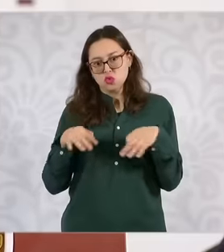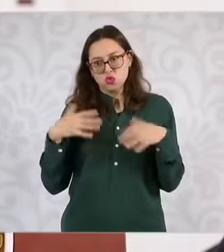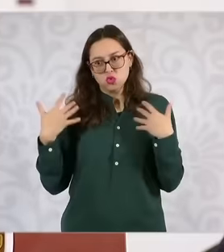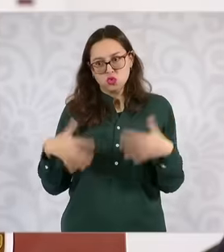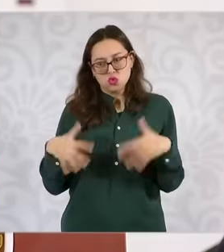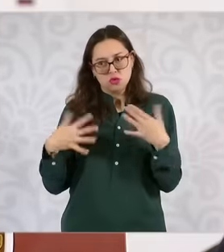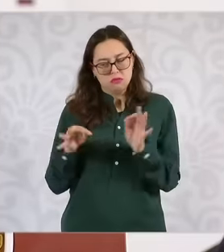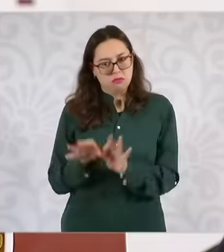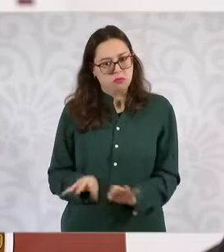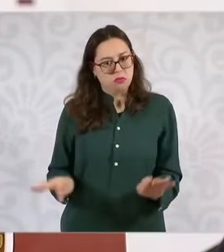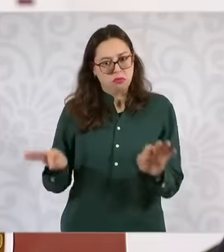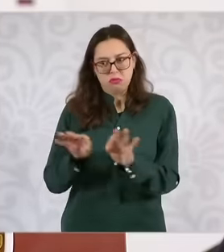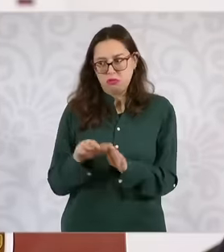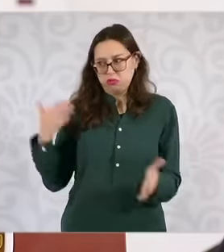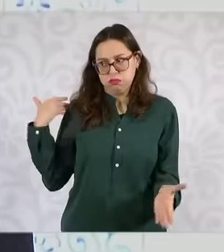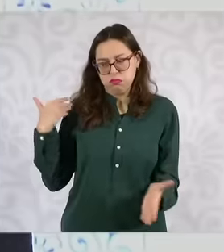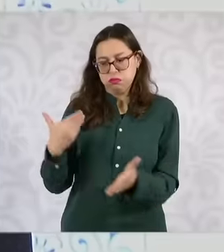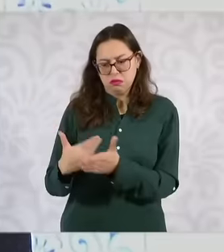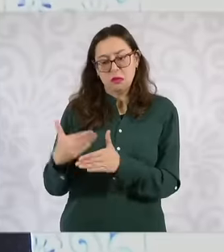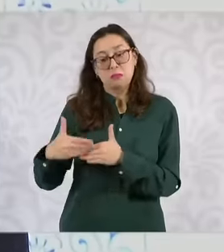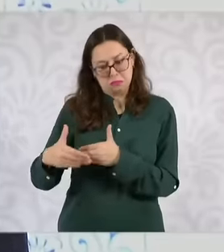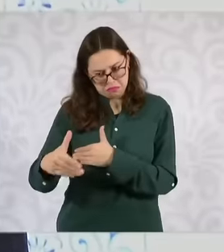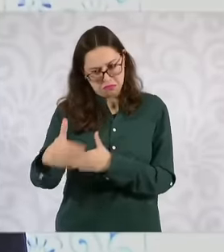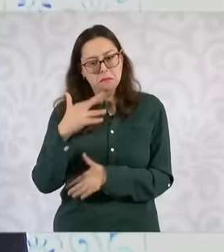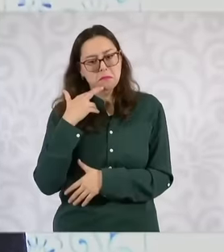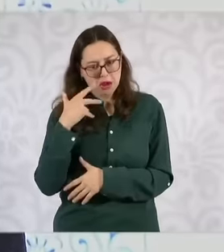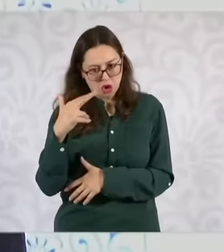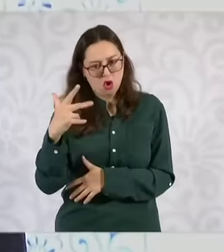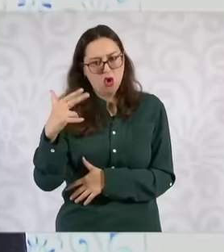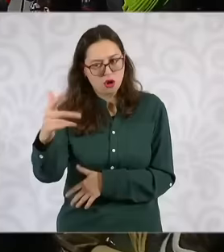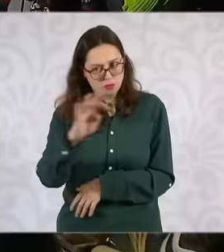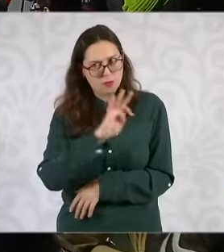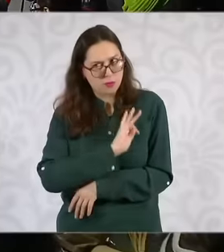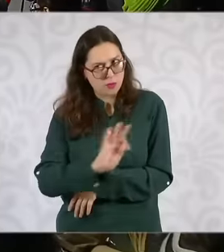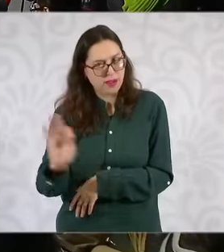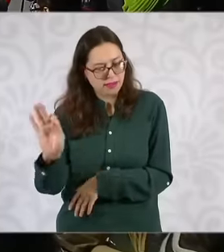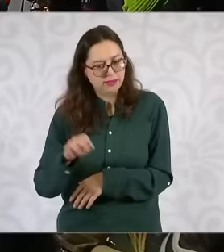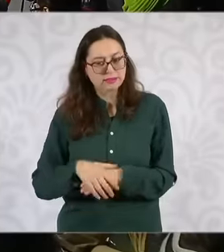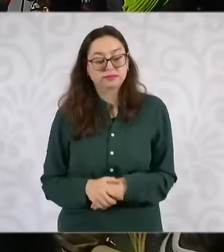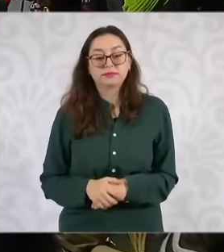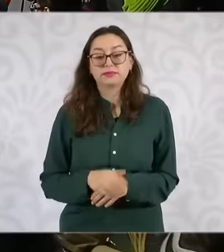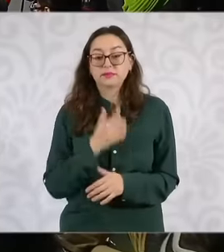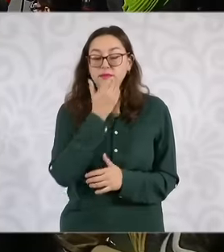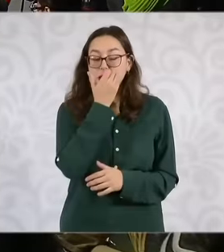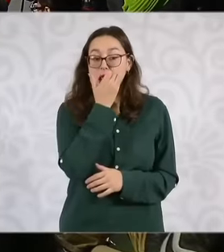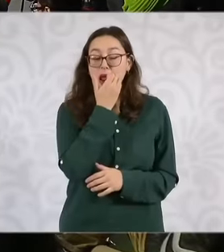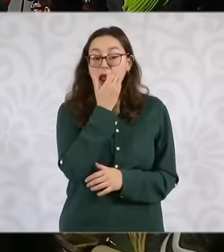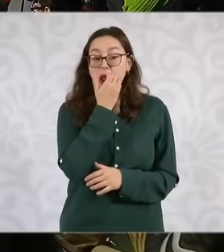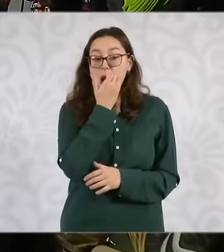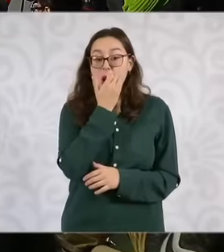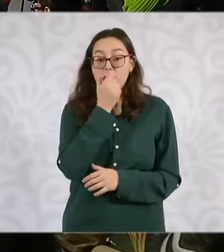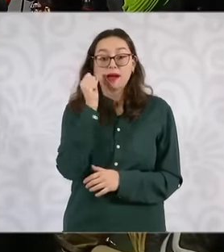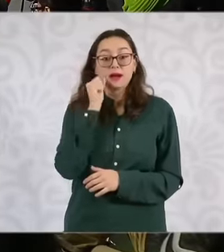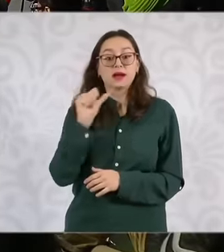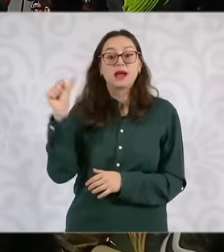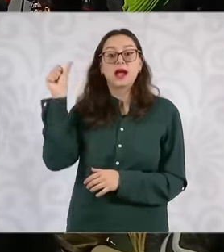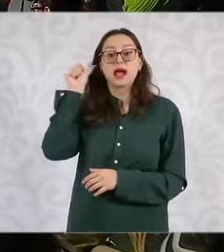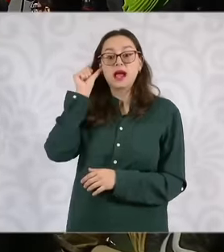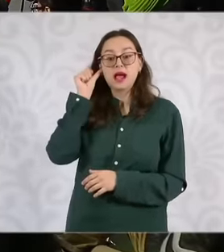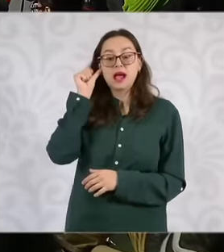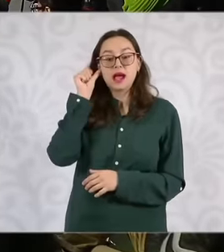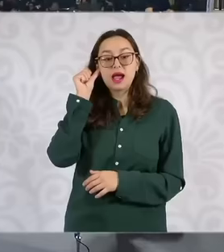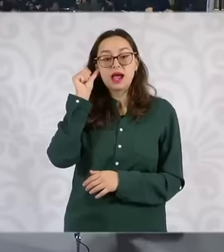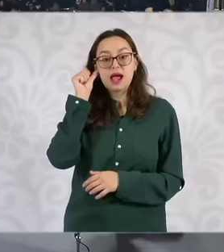and can always be improved. Okay, and about the meeting you had yesterday with the businessman Carlos Slim,